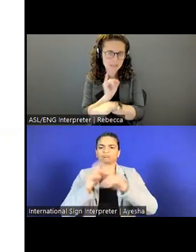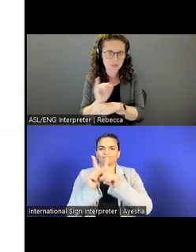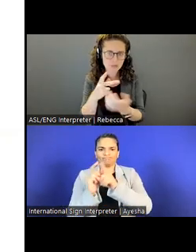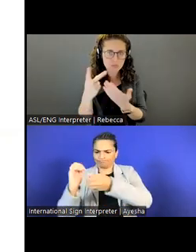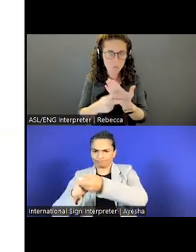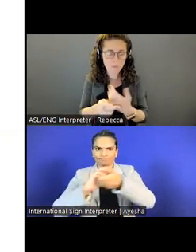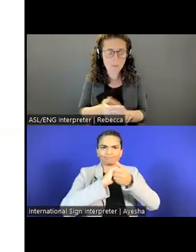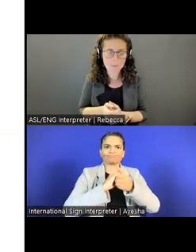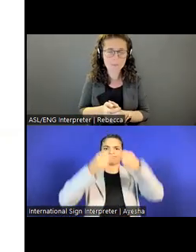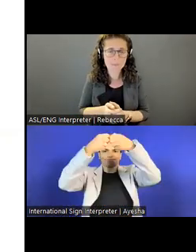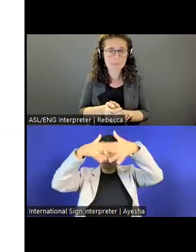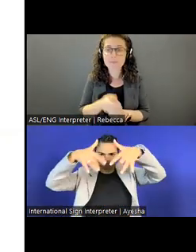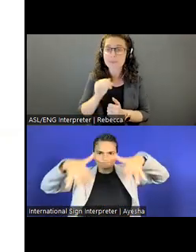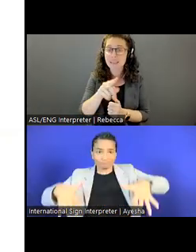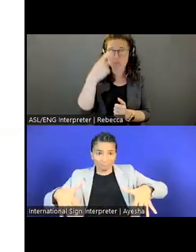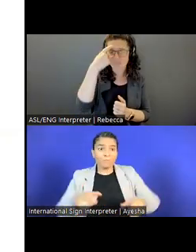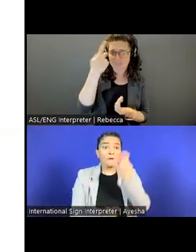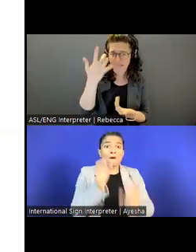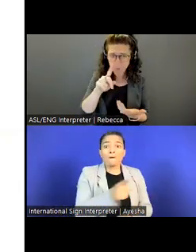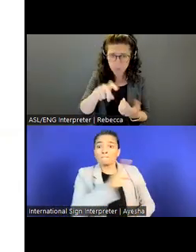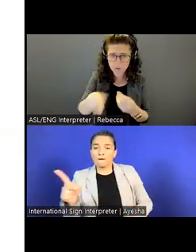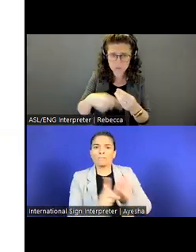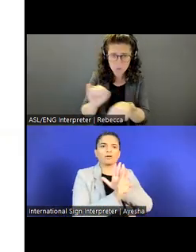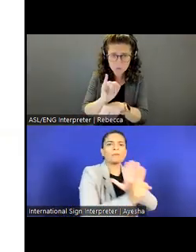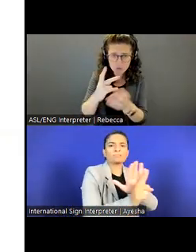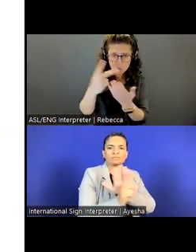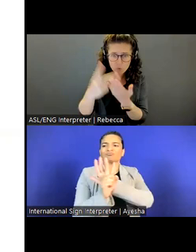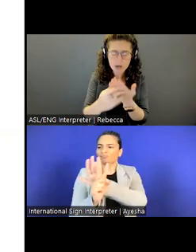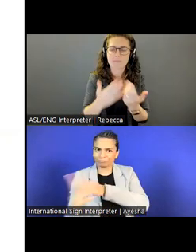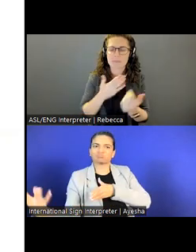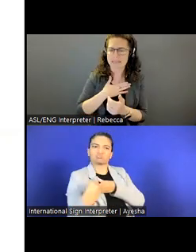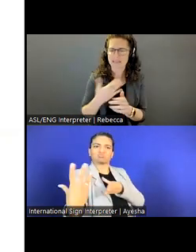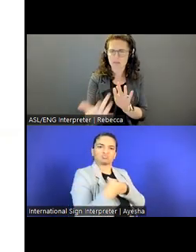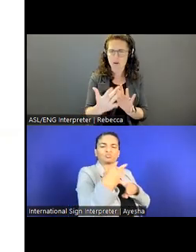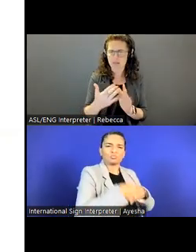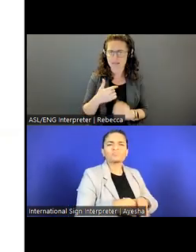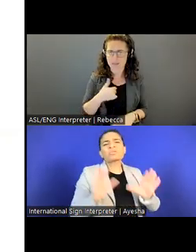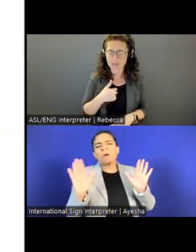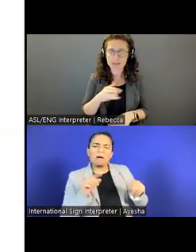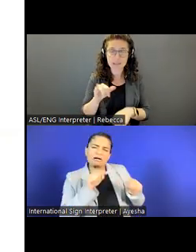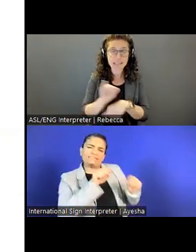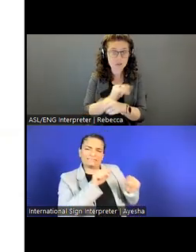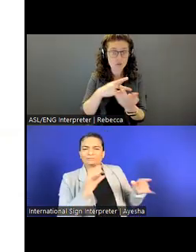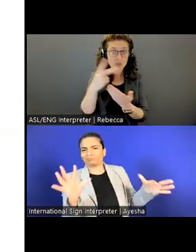If you have any questions about that, feel free to reach out to me. Like I said, it happens pretty much every season.